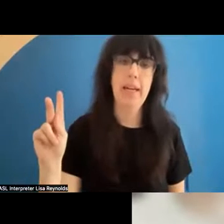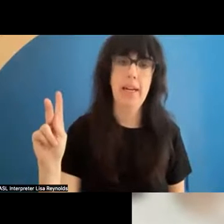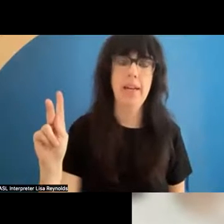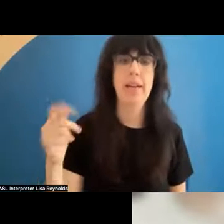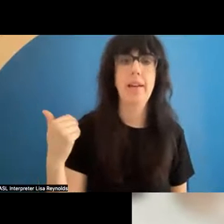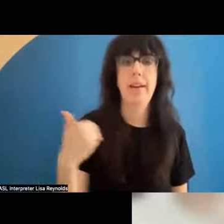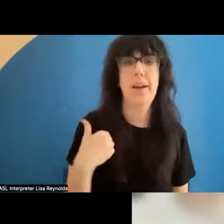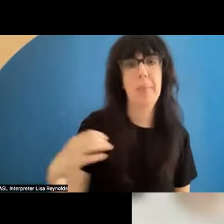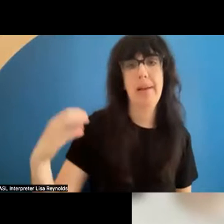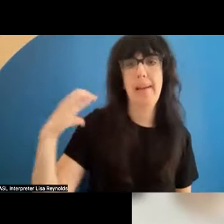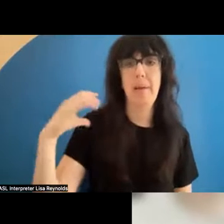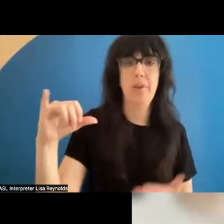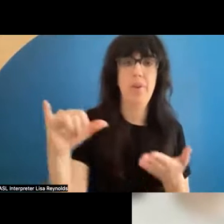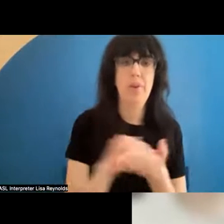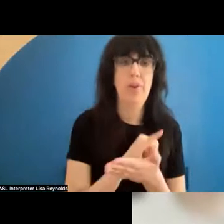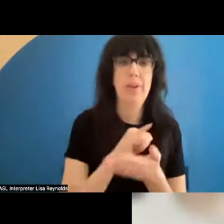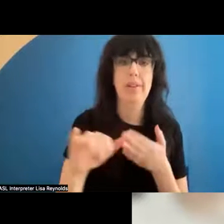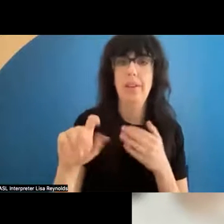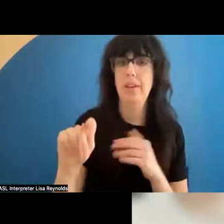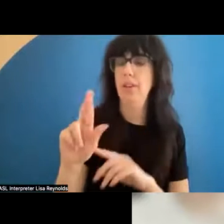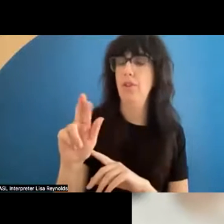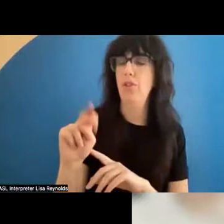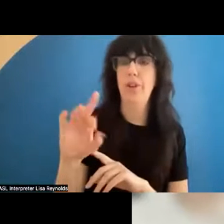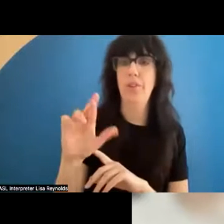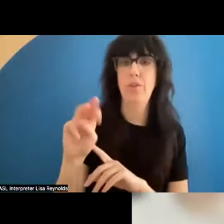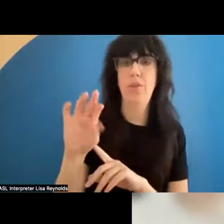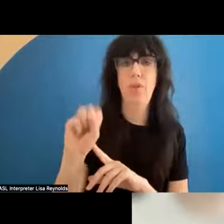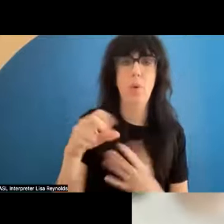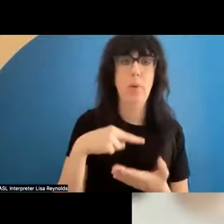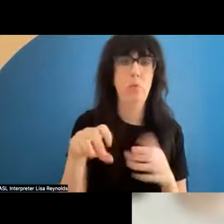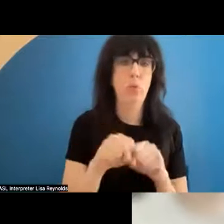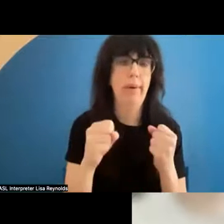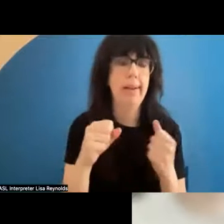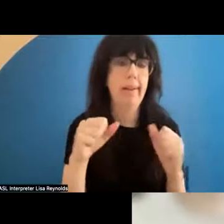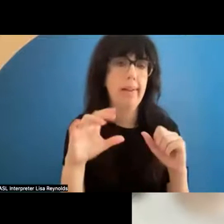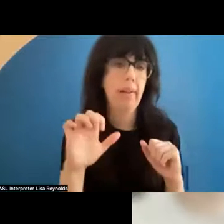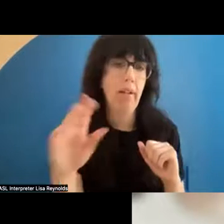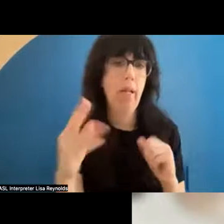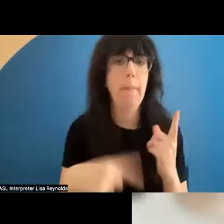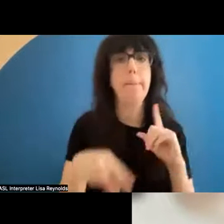captain of the New York City transformers break dance